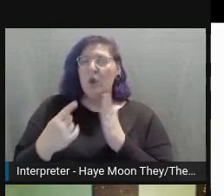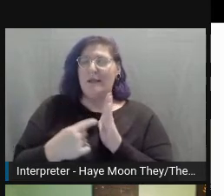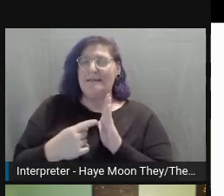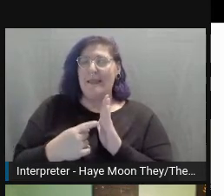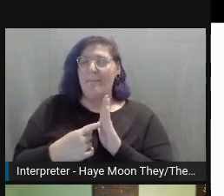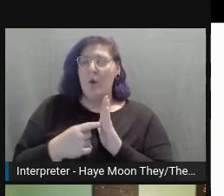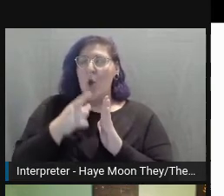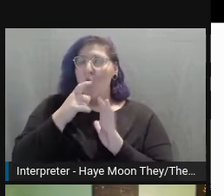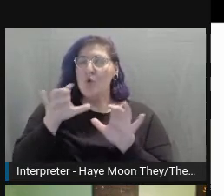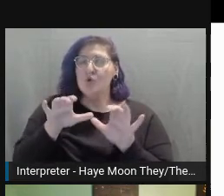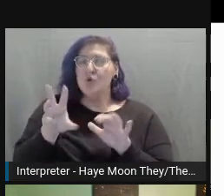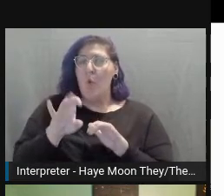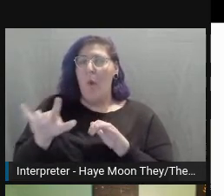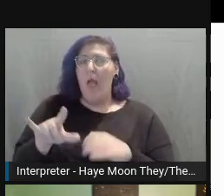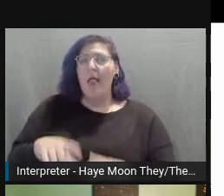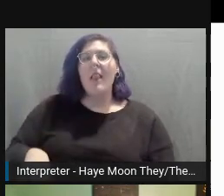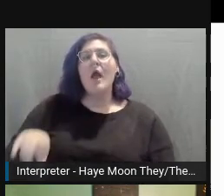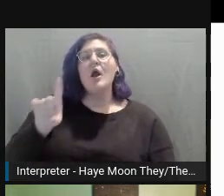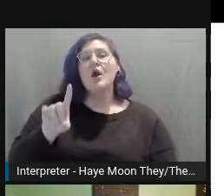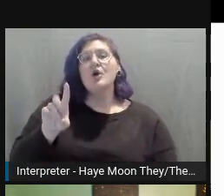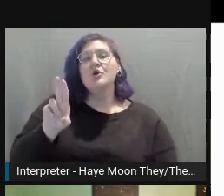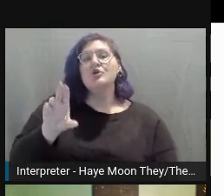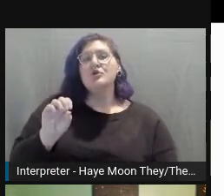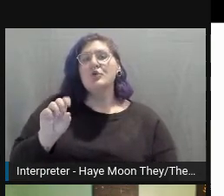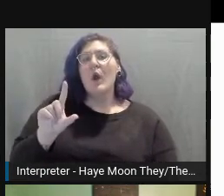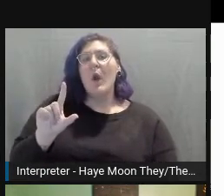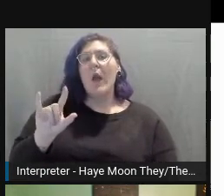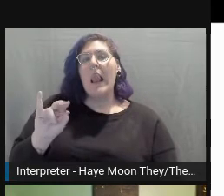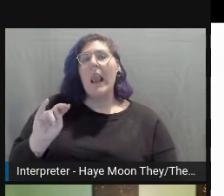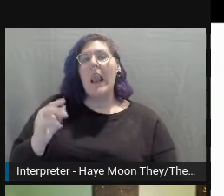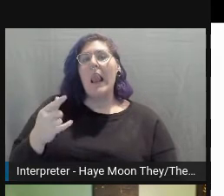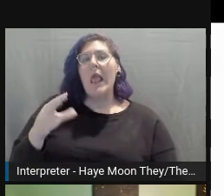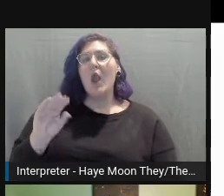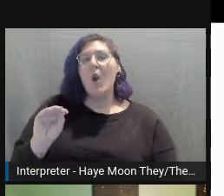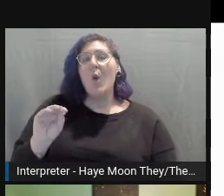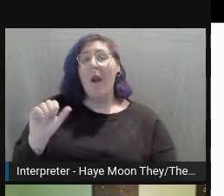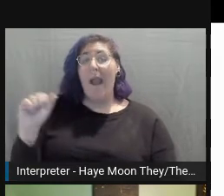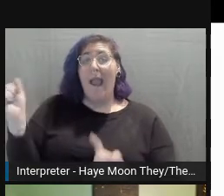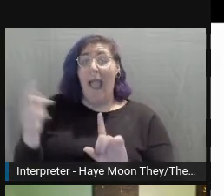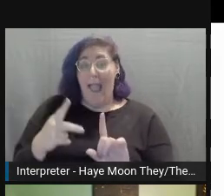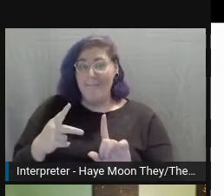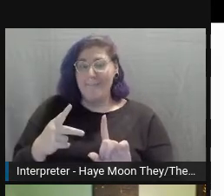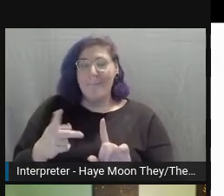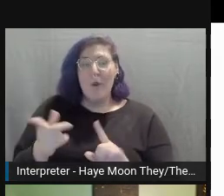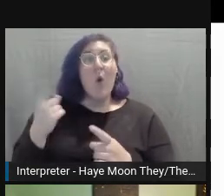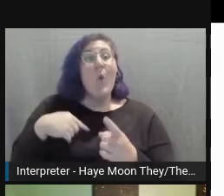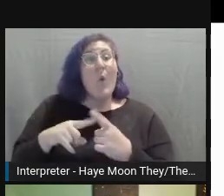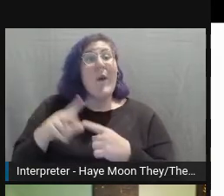Duolingo, the language app. When you're in Duolingo, if you're not able to speak as part